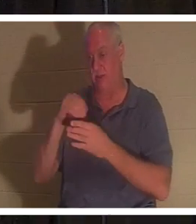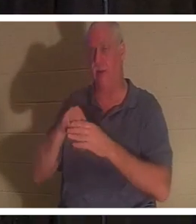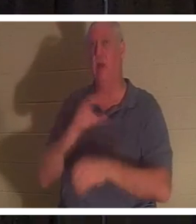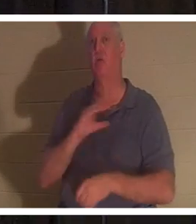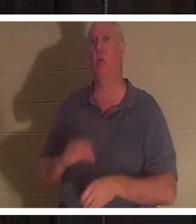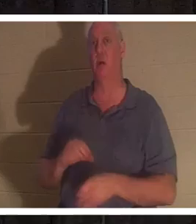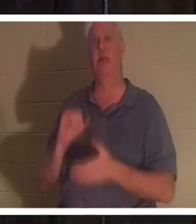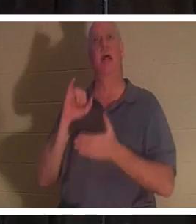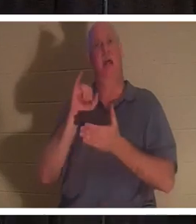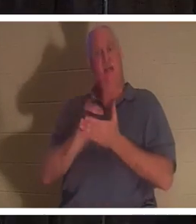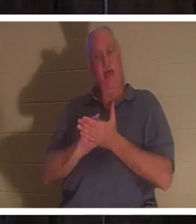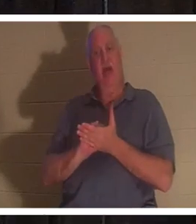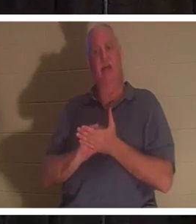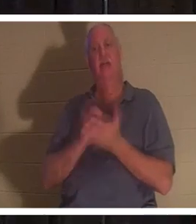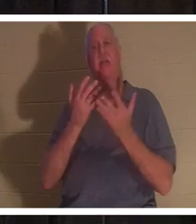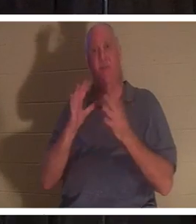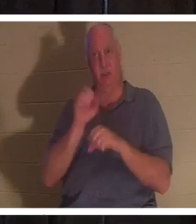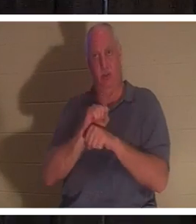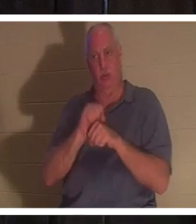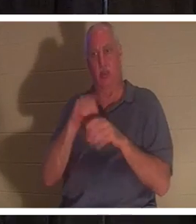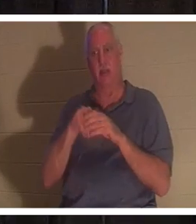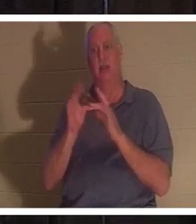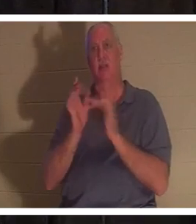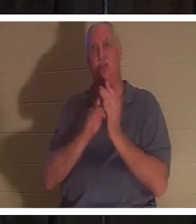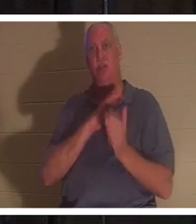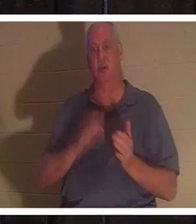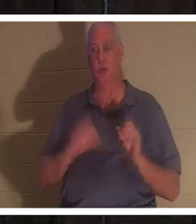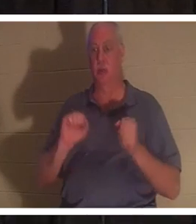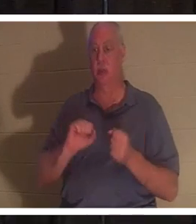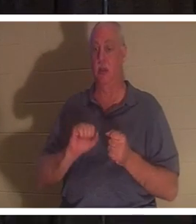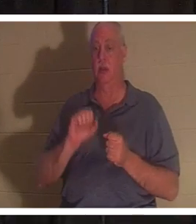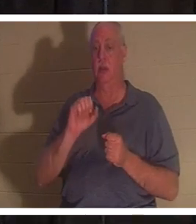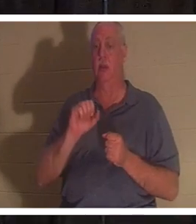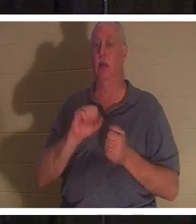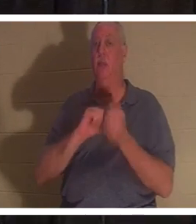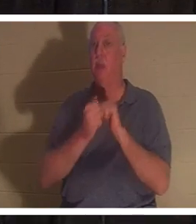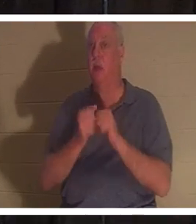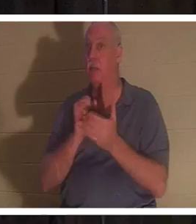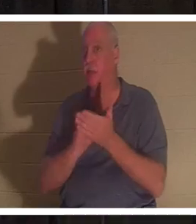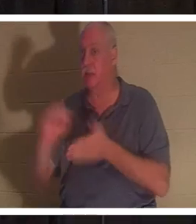work of Jesus Christ, and you literally become a saint. The word "saint" comes from to be sanctified,